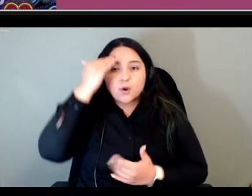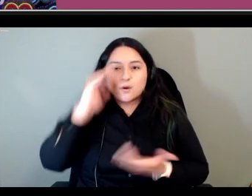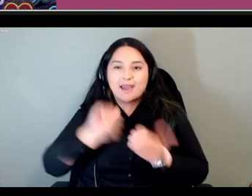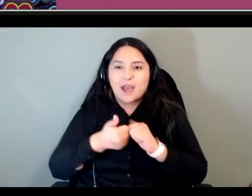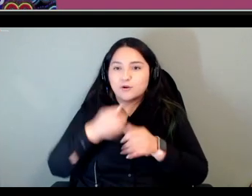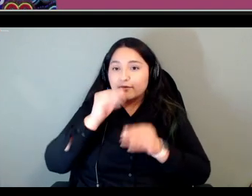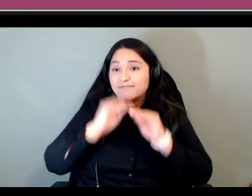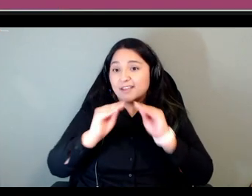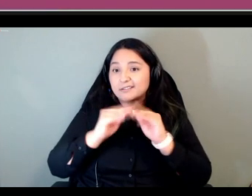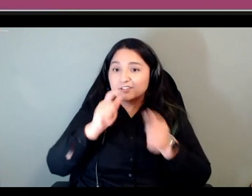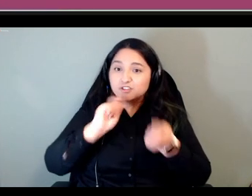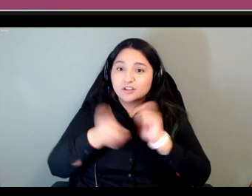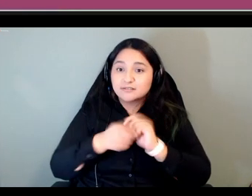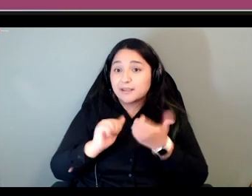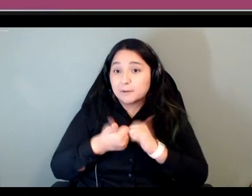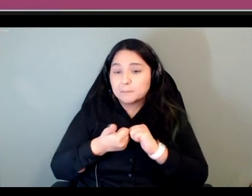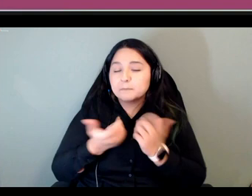on the journey